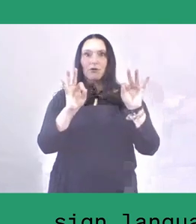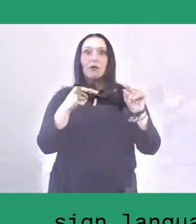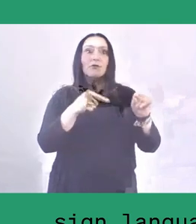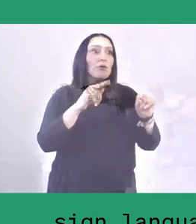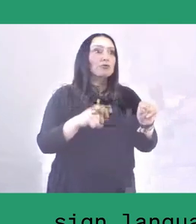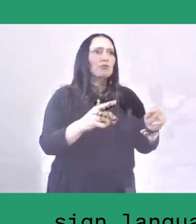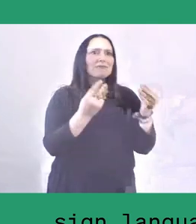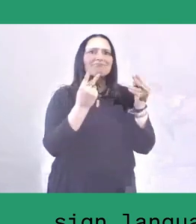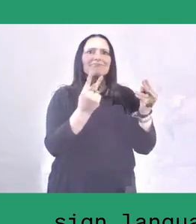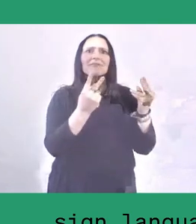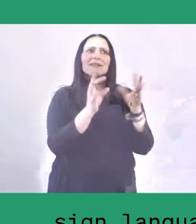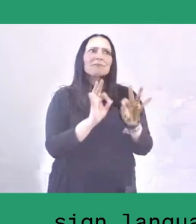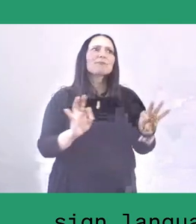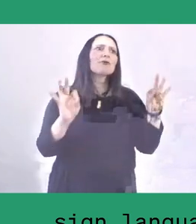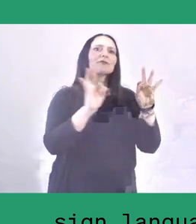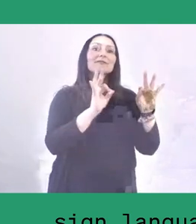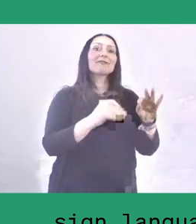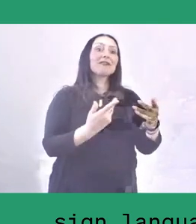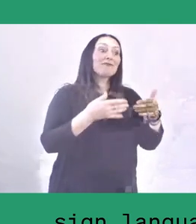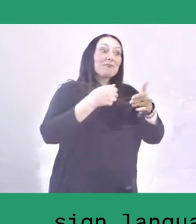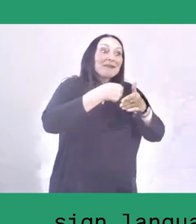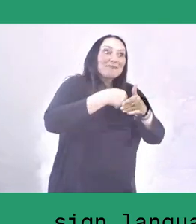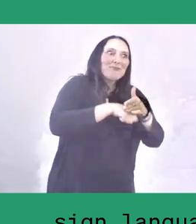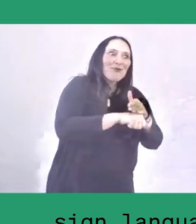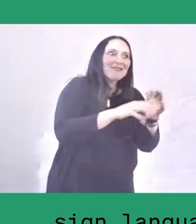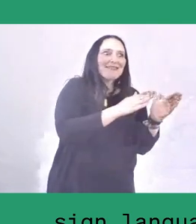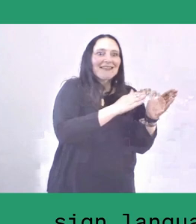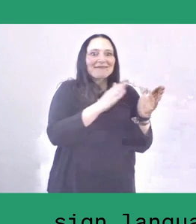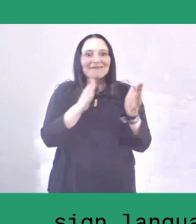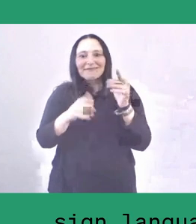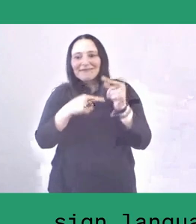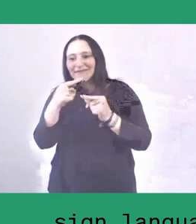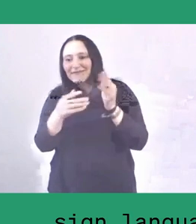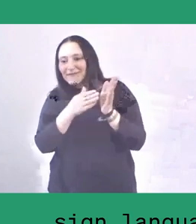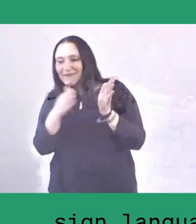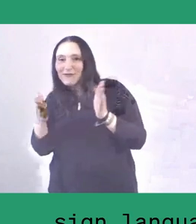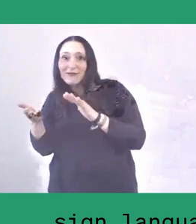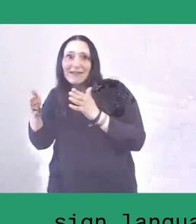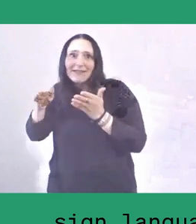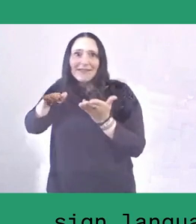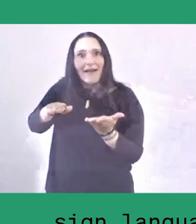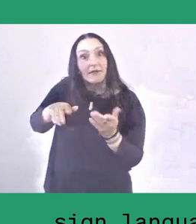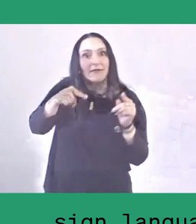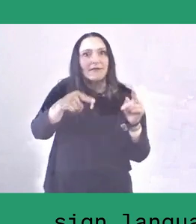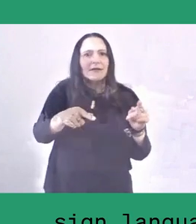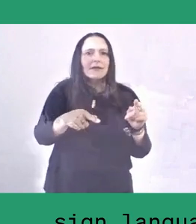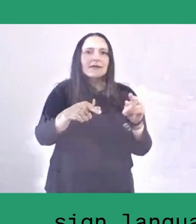So it is the value that we have to be submissive to recognise the existence of God.